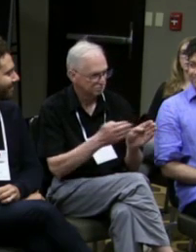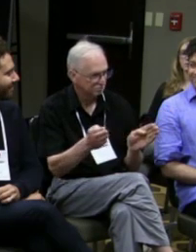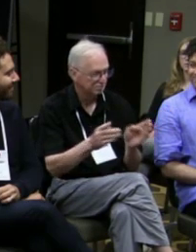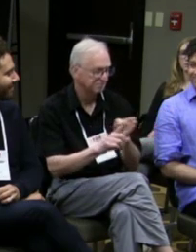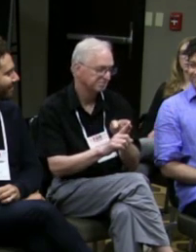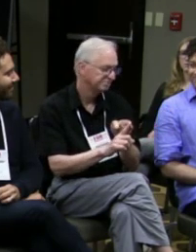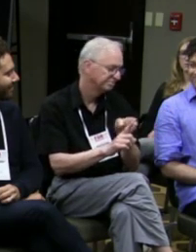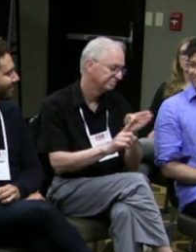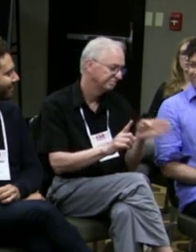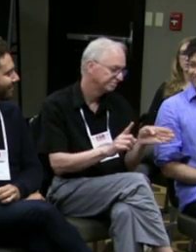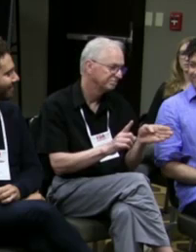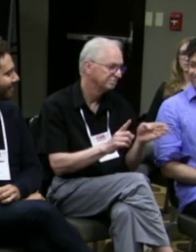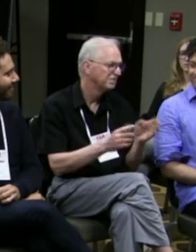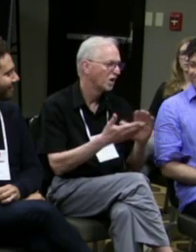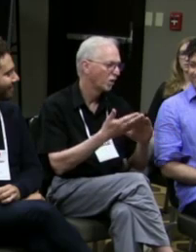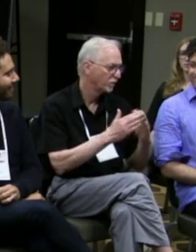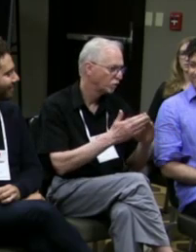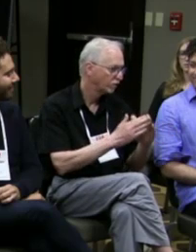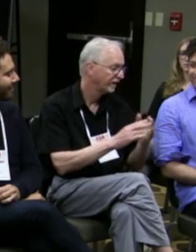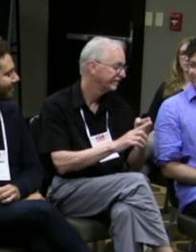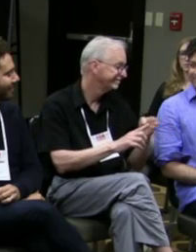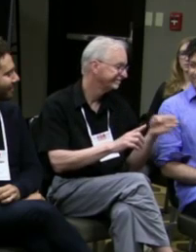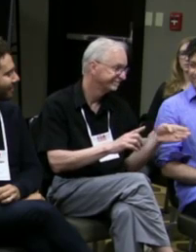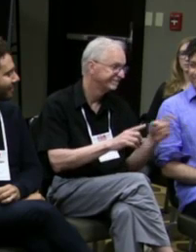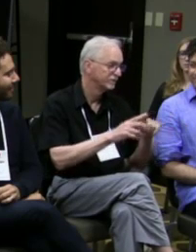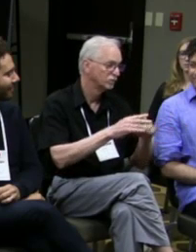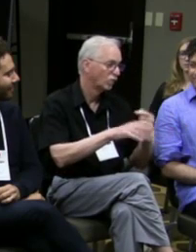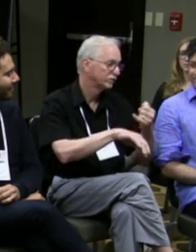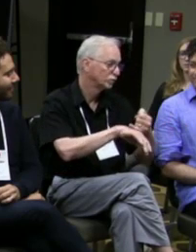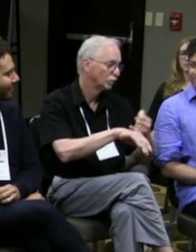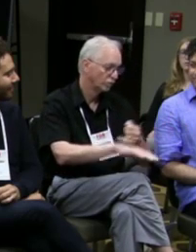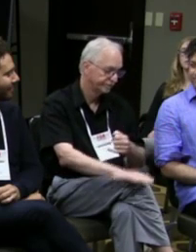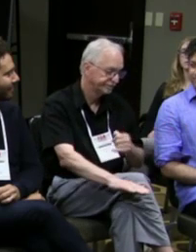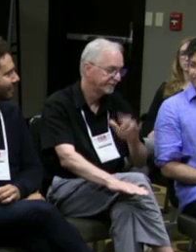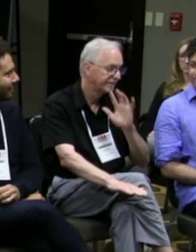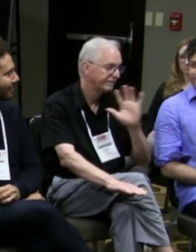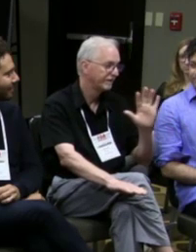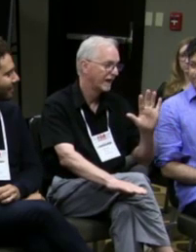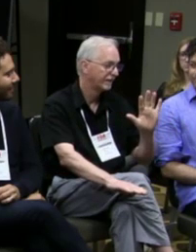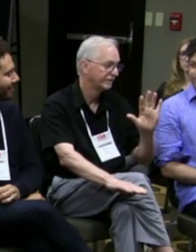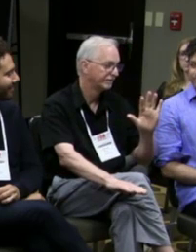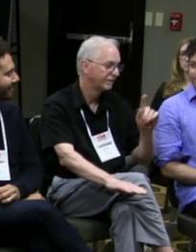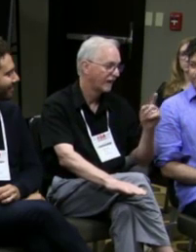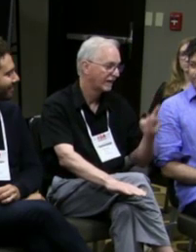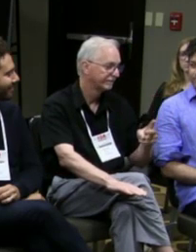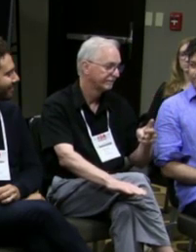since the '90s and before then worked with community theater.